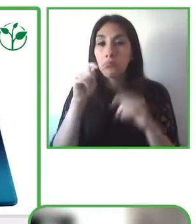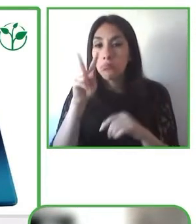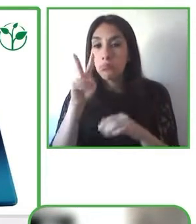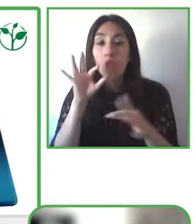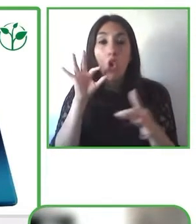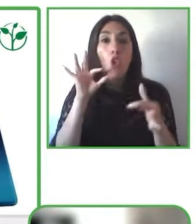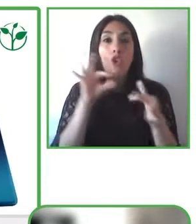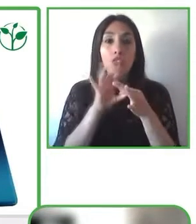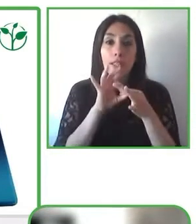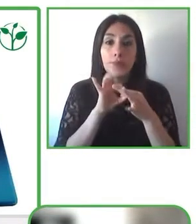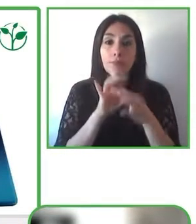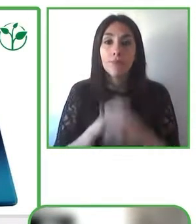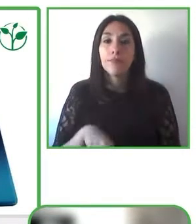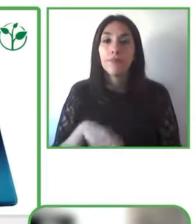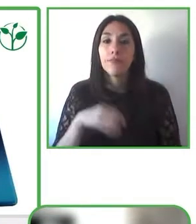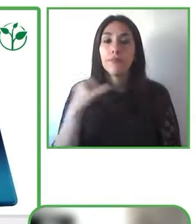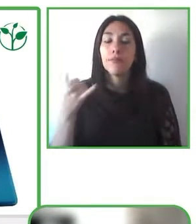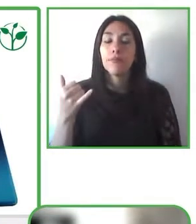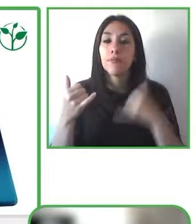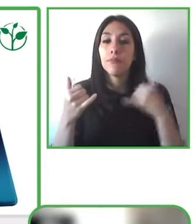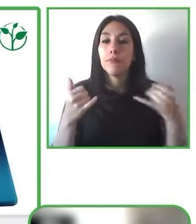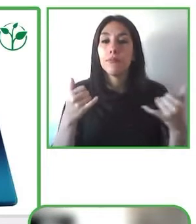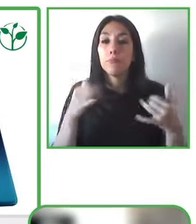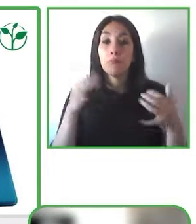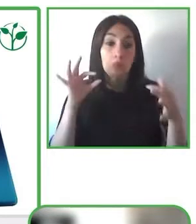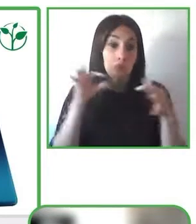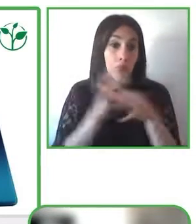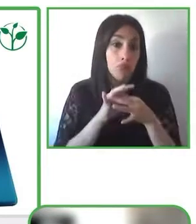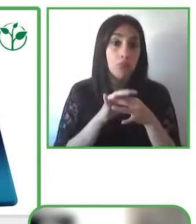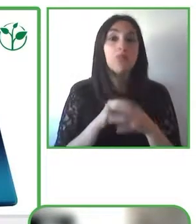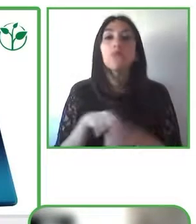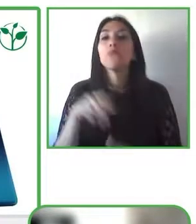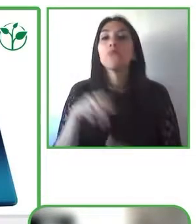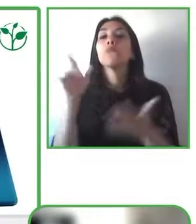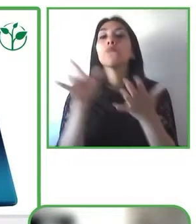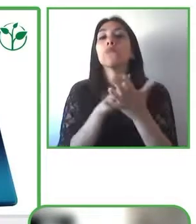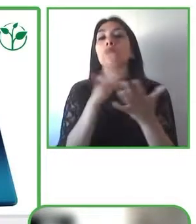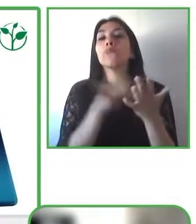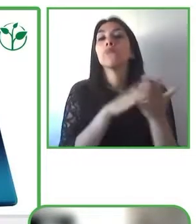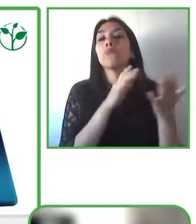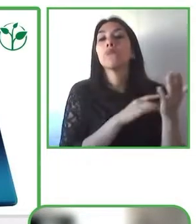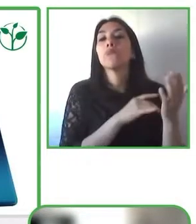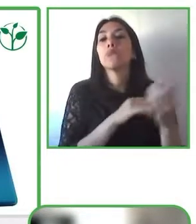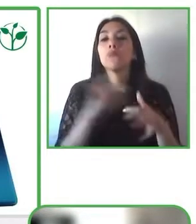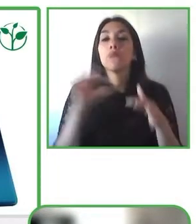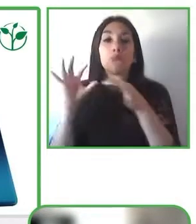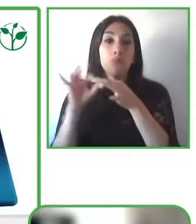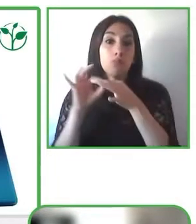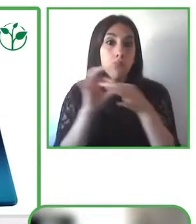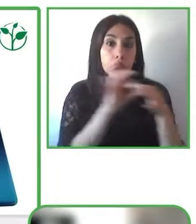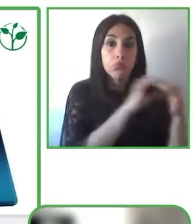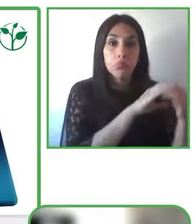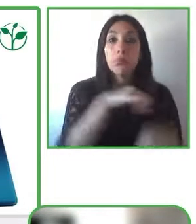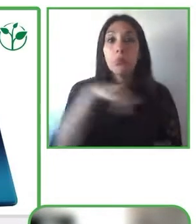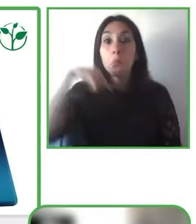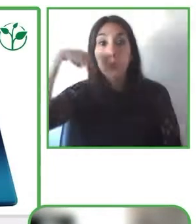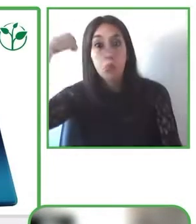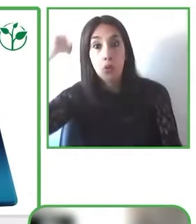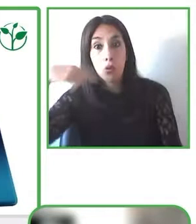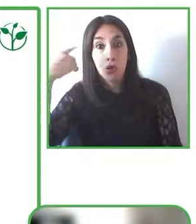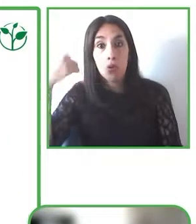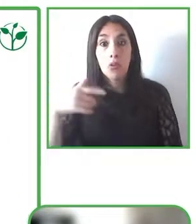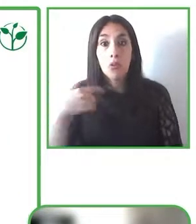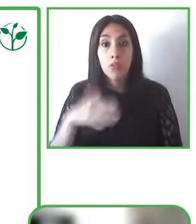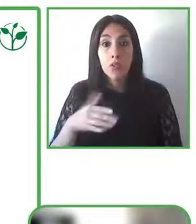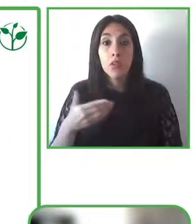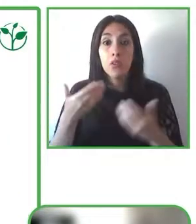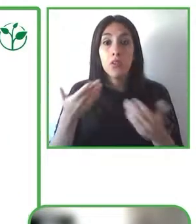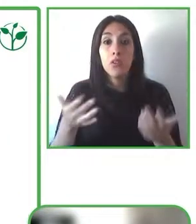indicating which of your selections have support those features or not and so that allows you to